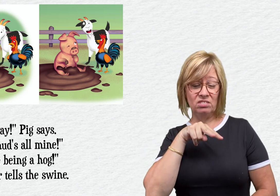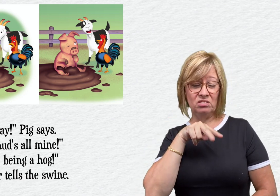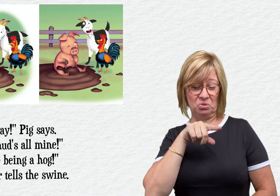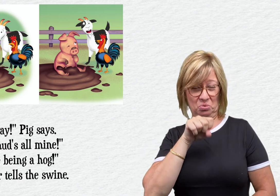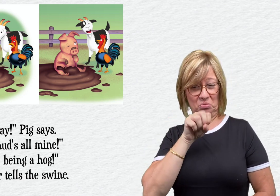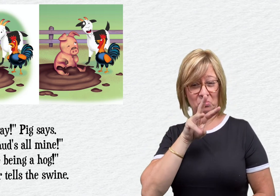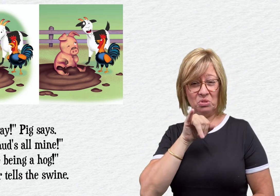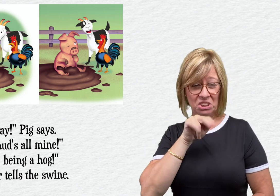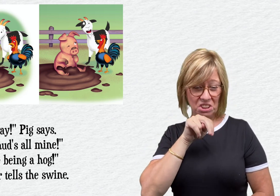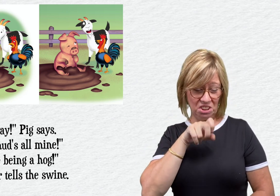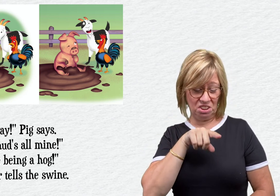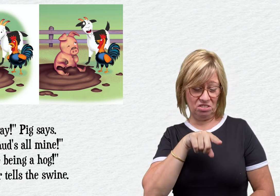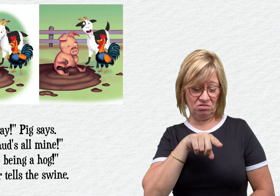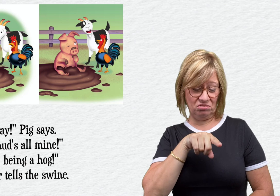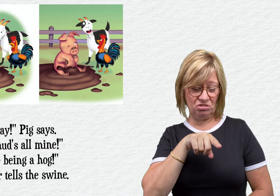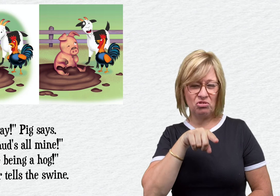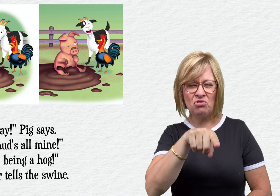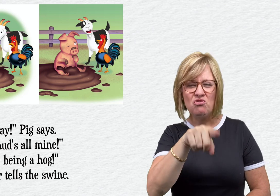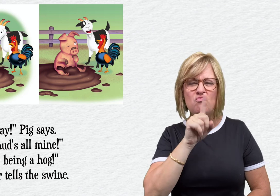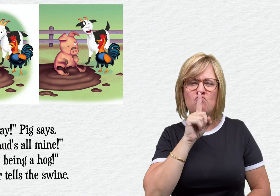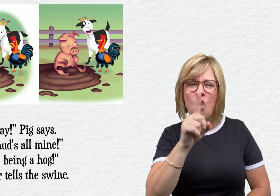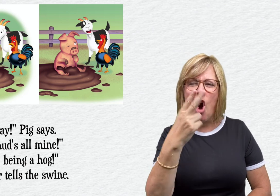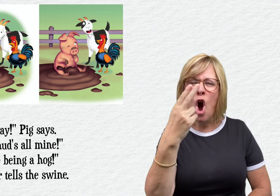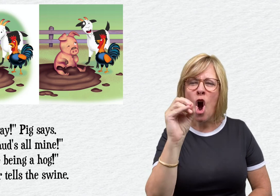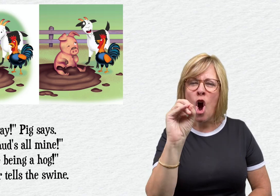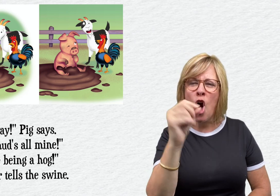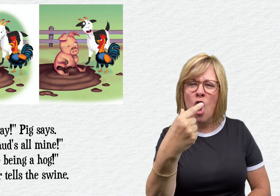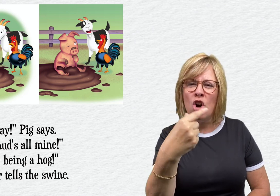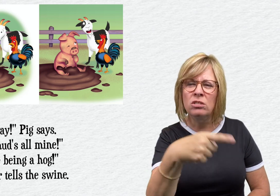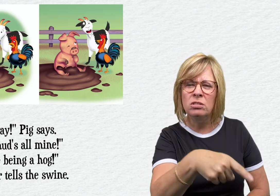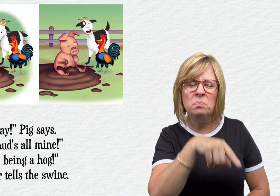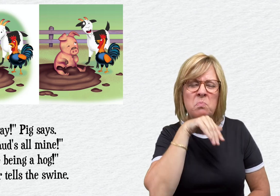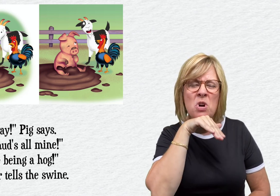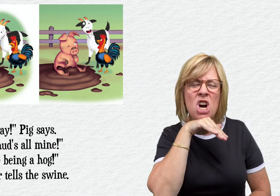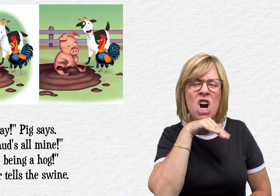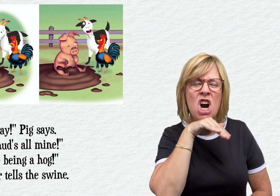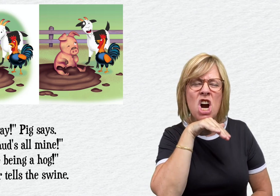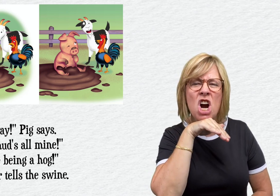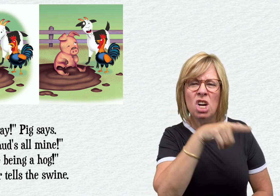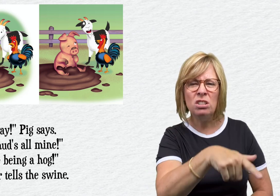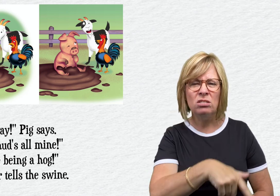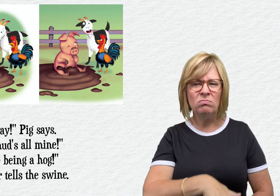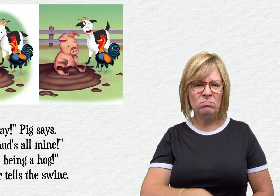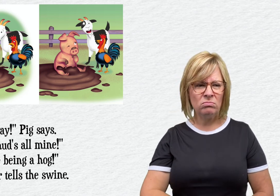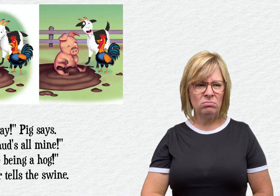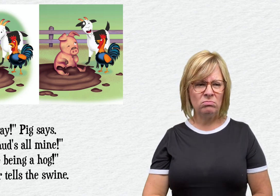"You're being a hog!" Rooster tells the swine.